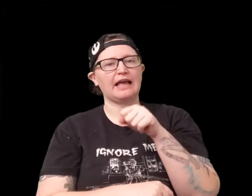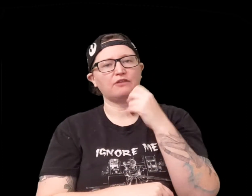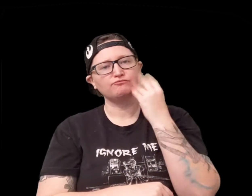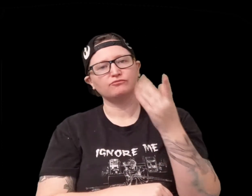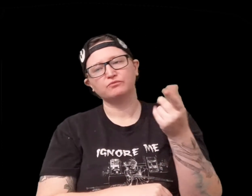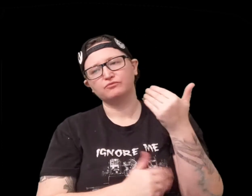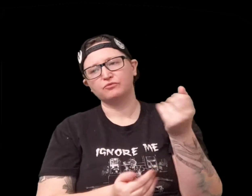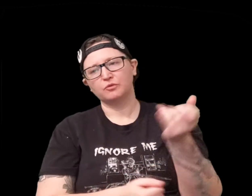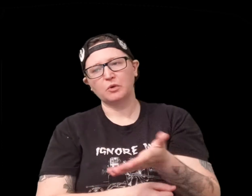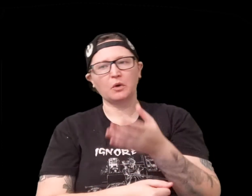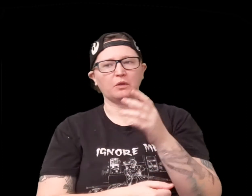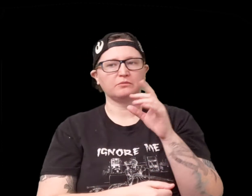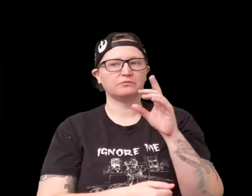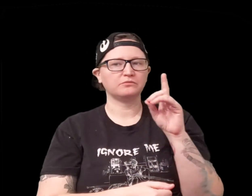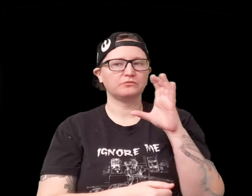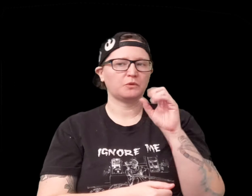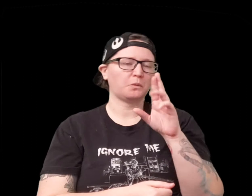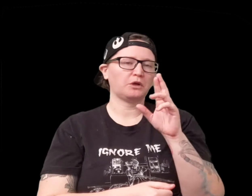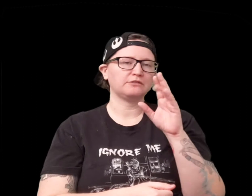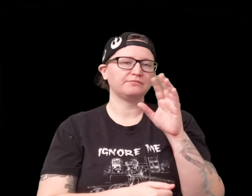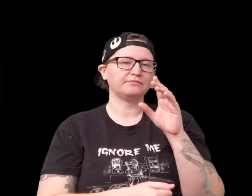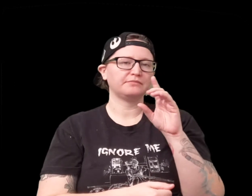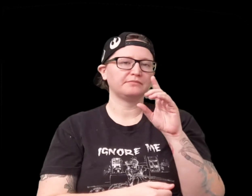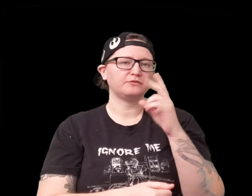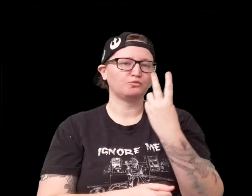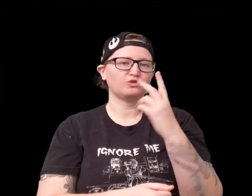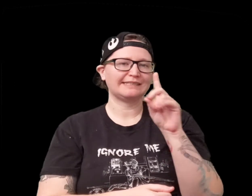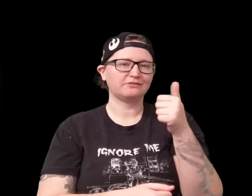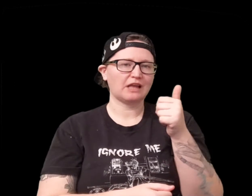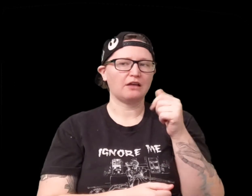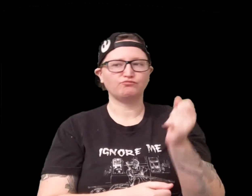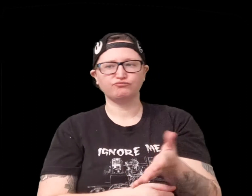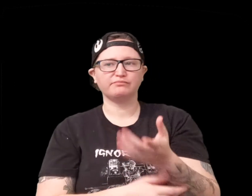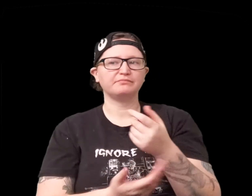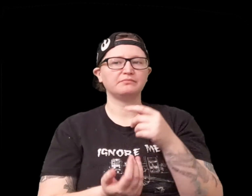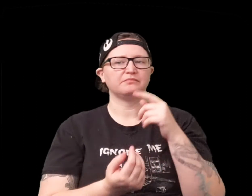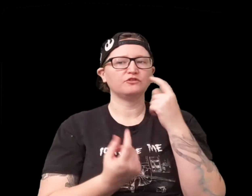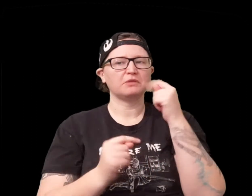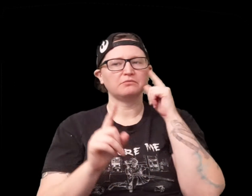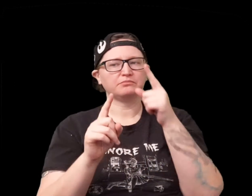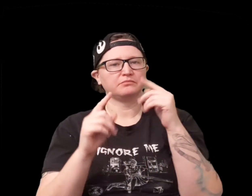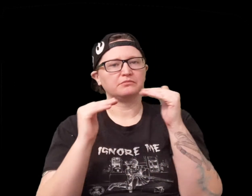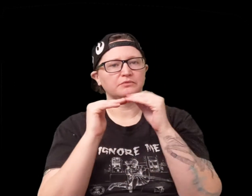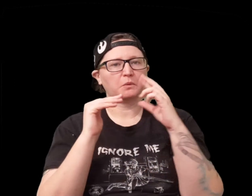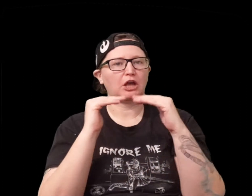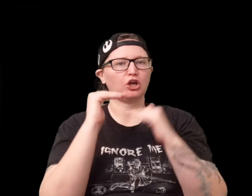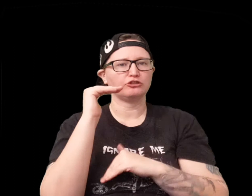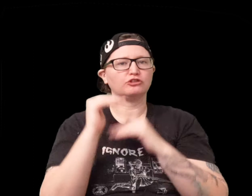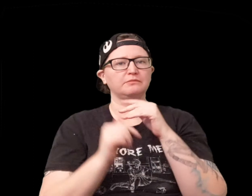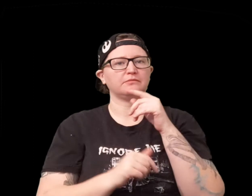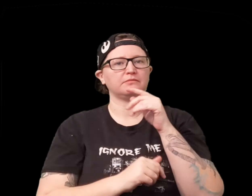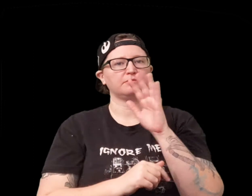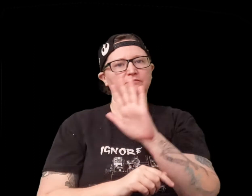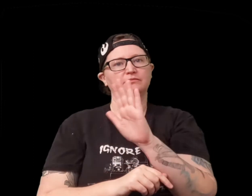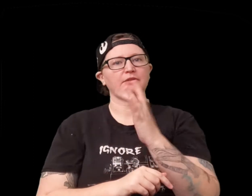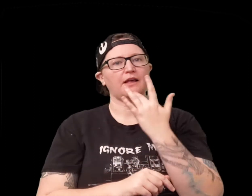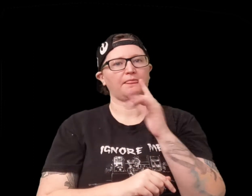and the judge can let you know oh you can roll you know d10 uh 2d10s and try to get equal or lesser